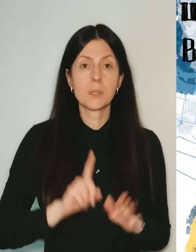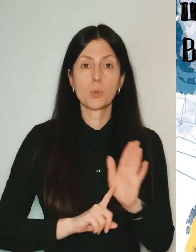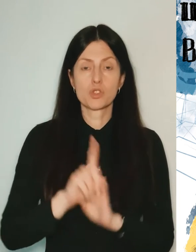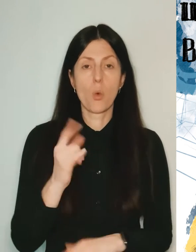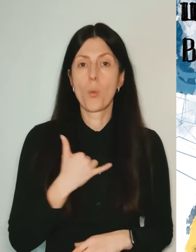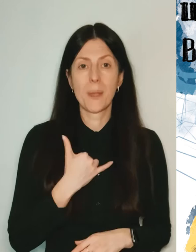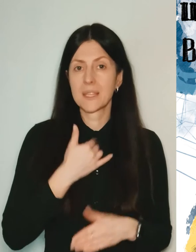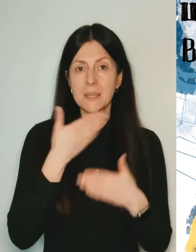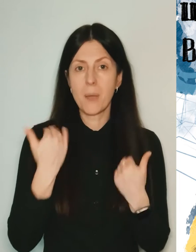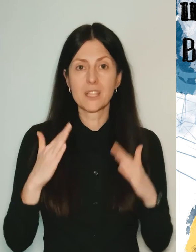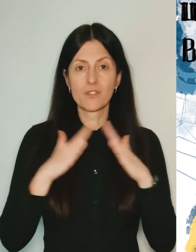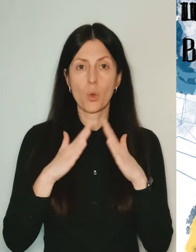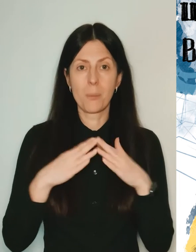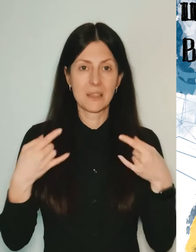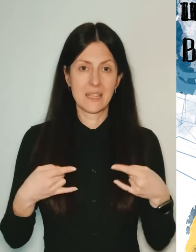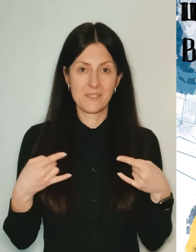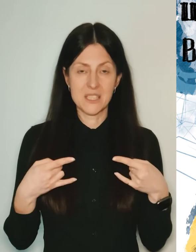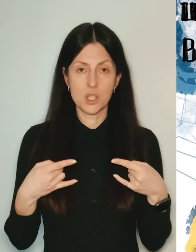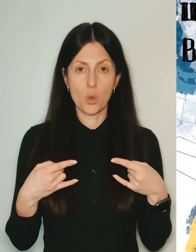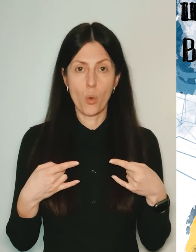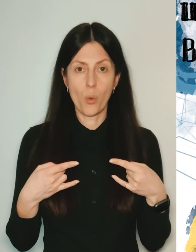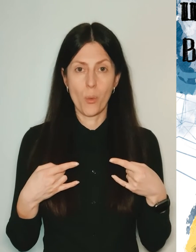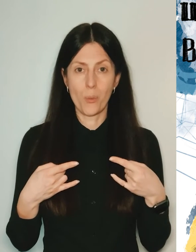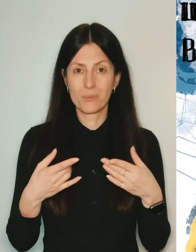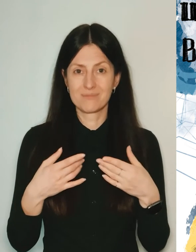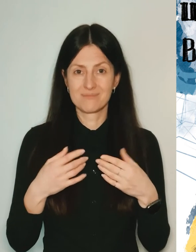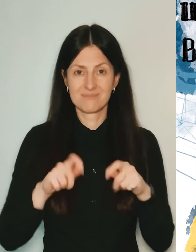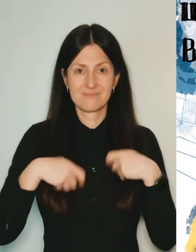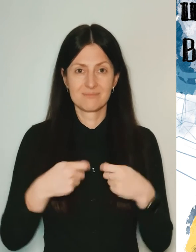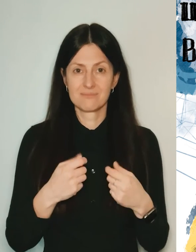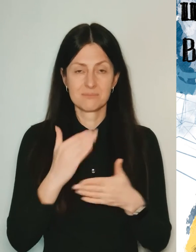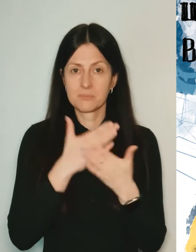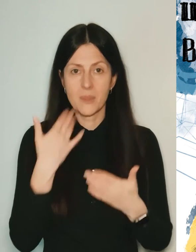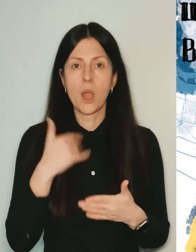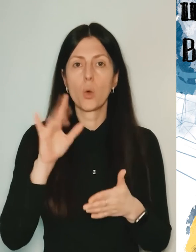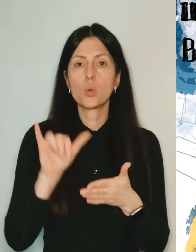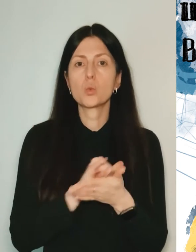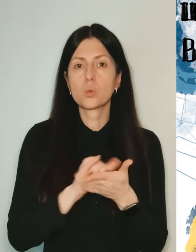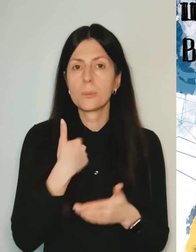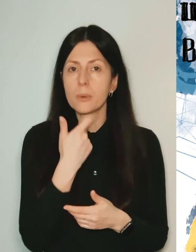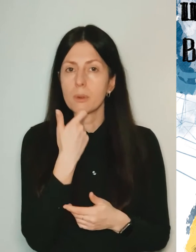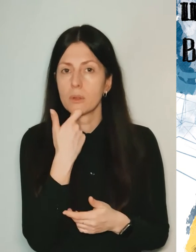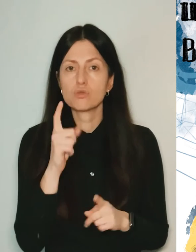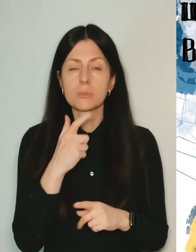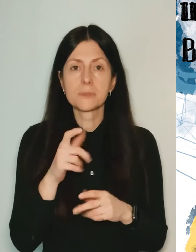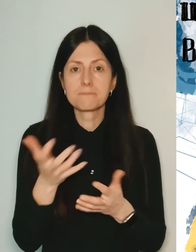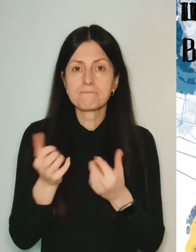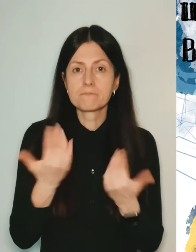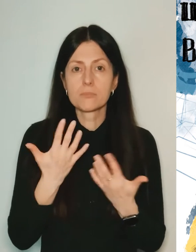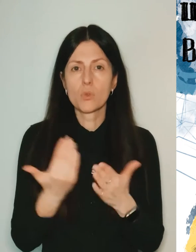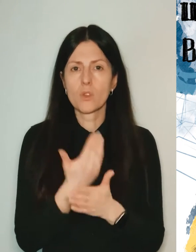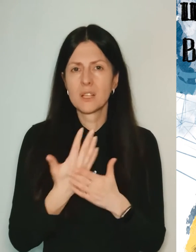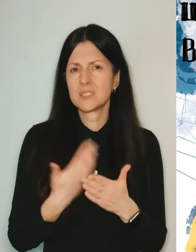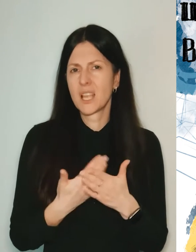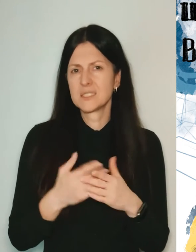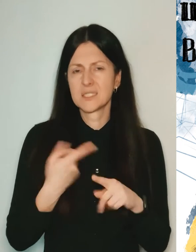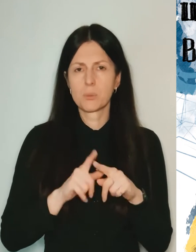I don't have a TV stream at home, we turned on YouTube to watch some news, it seems it was the Rada channel.